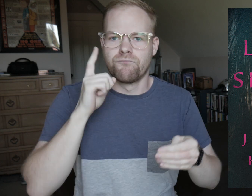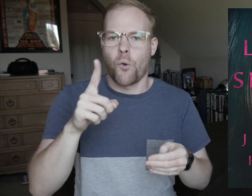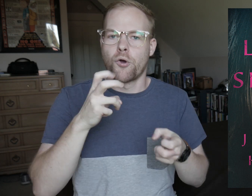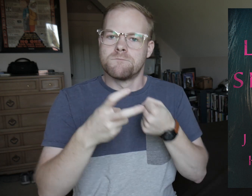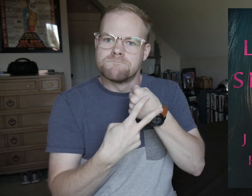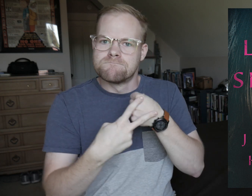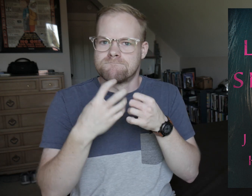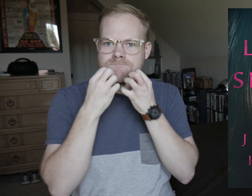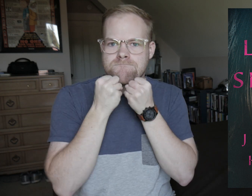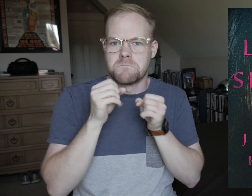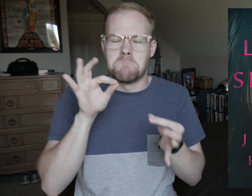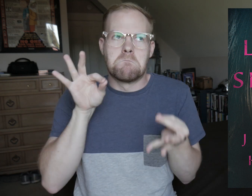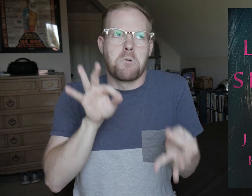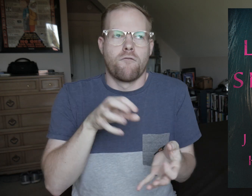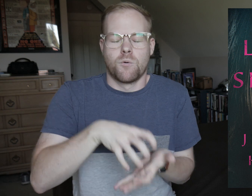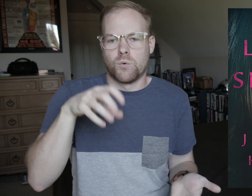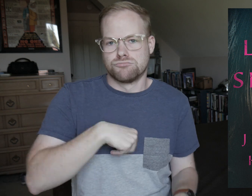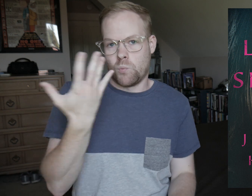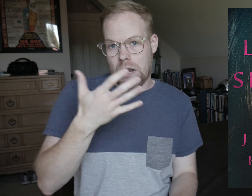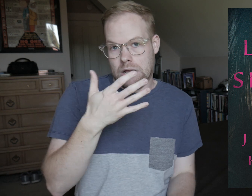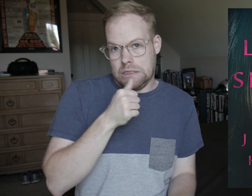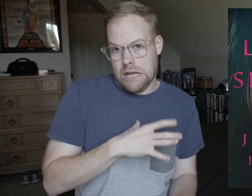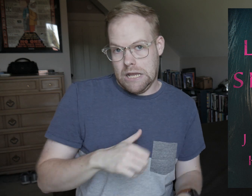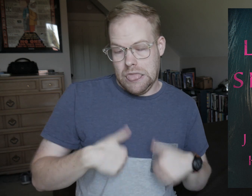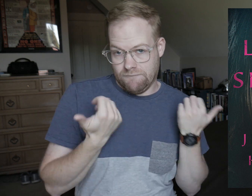to preserve her perfect rich white lady life.